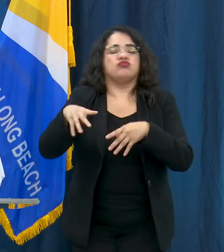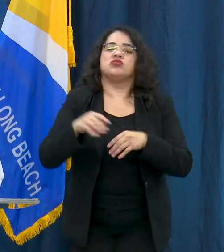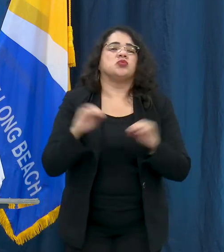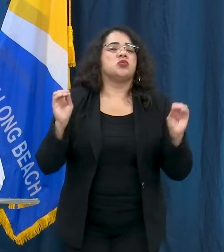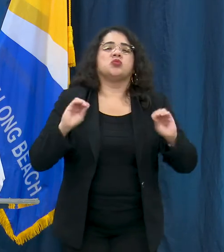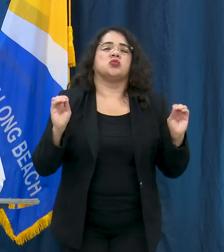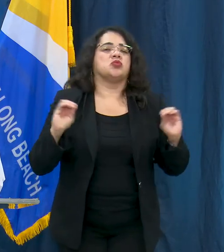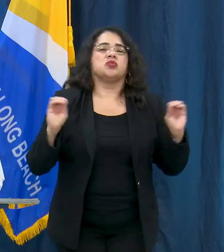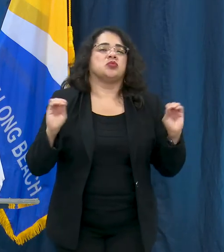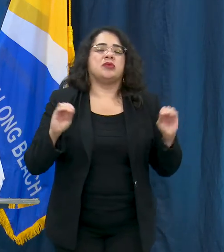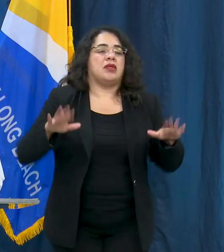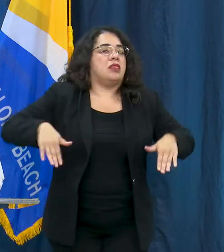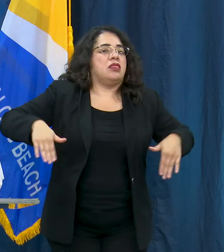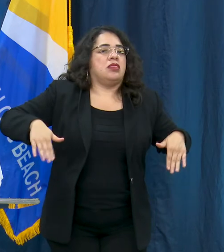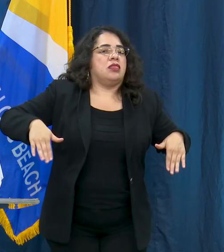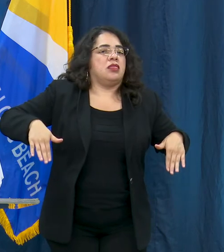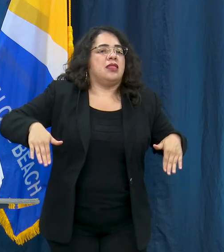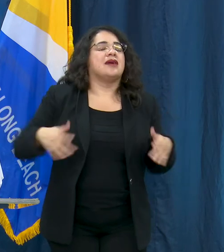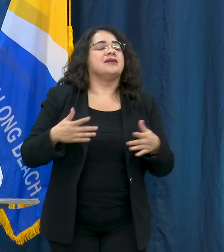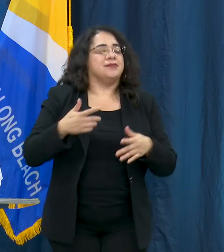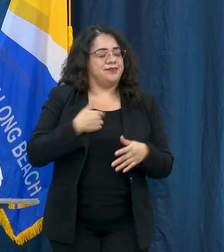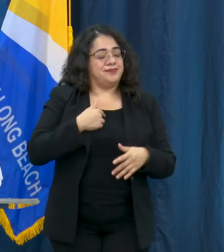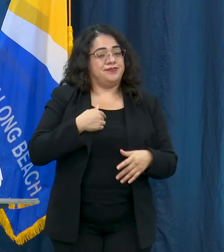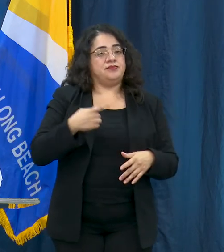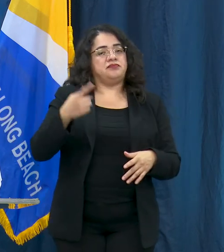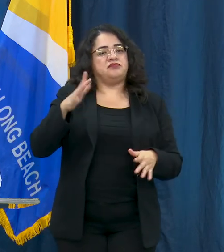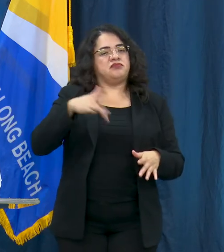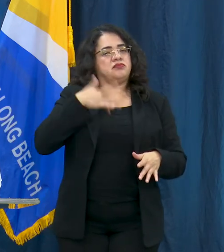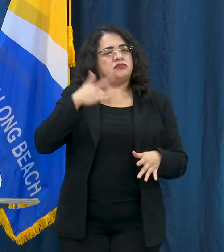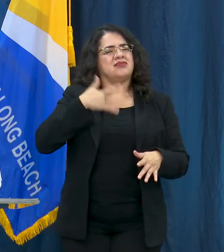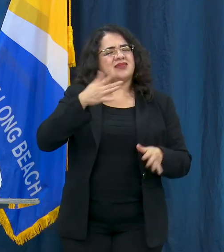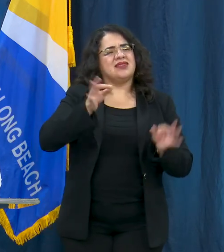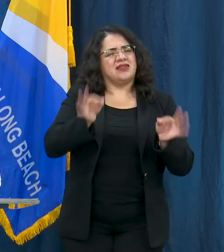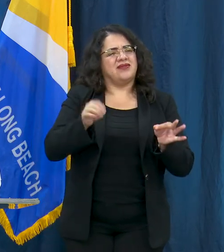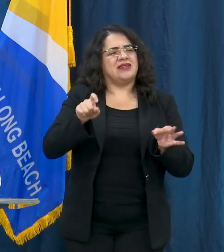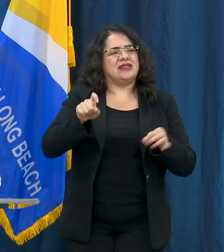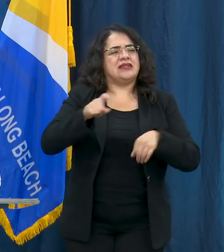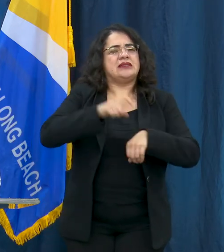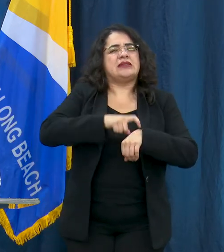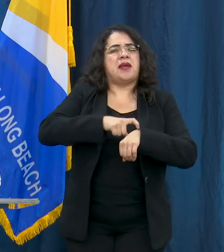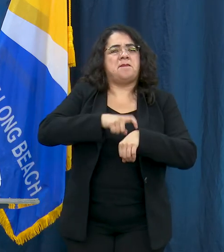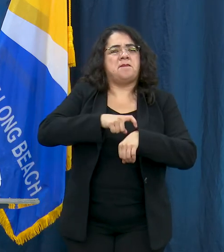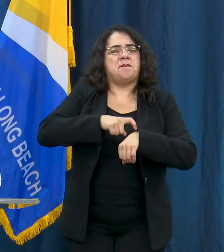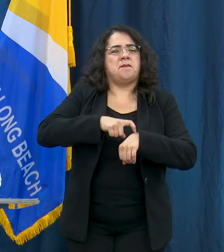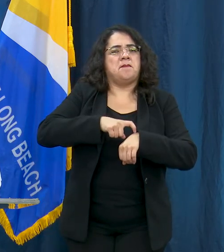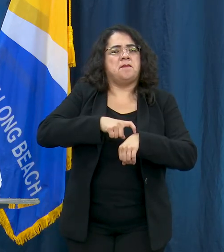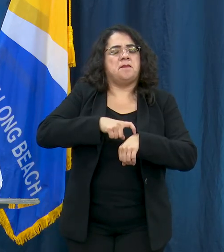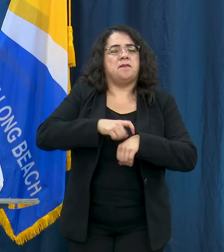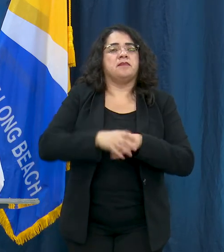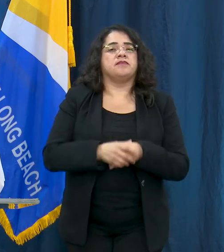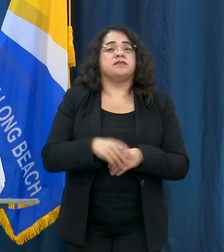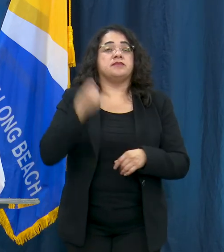It will take some time, you know the incubation period can be 2